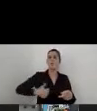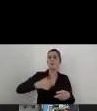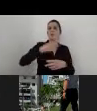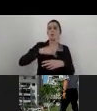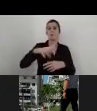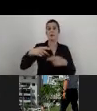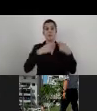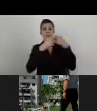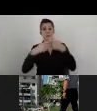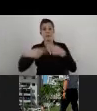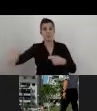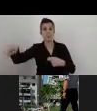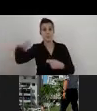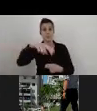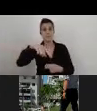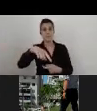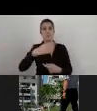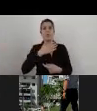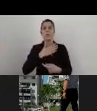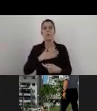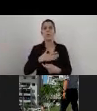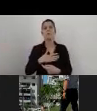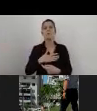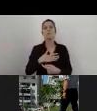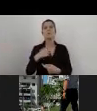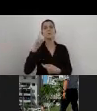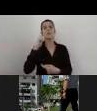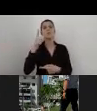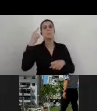to know exactly what been accomplished and what